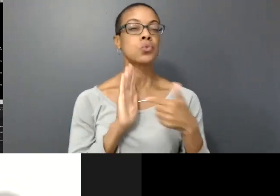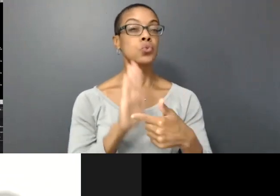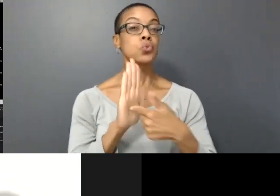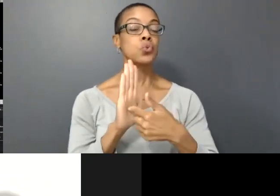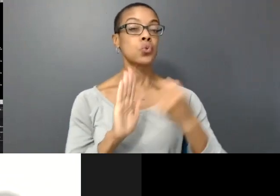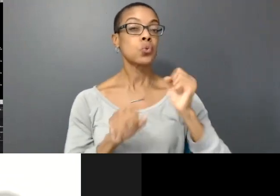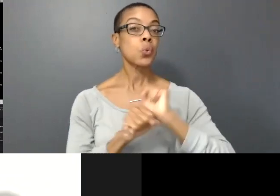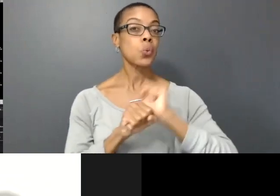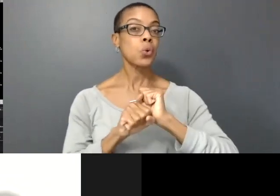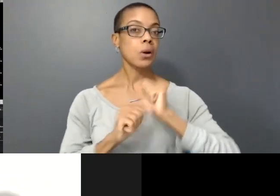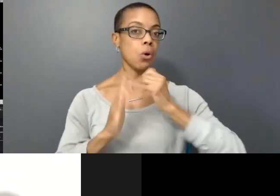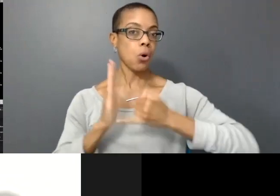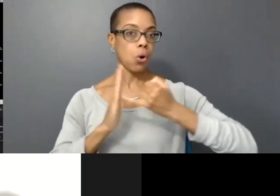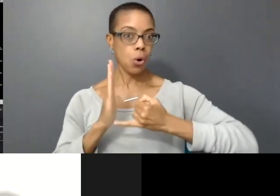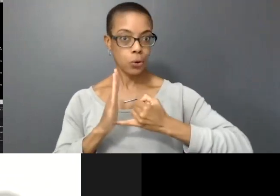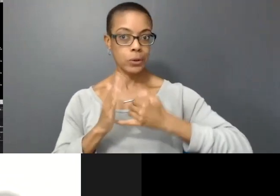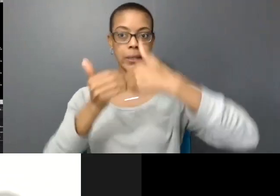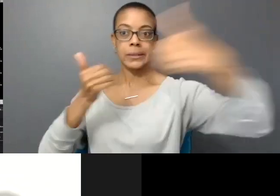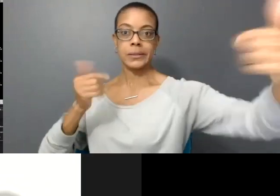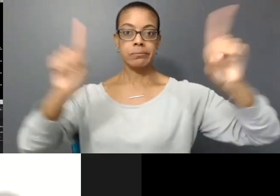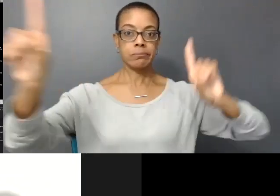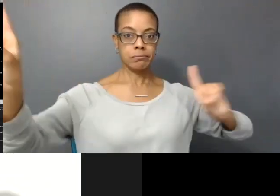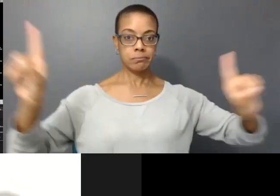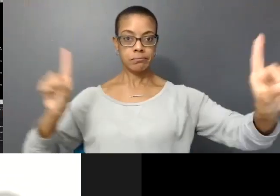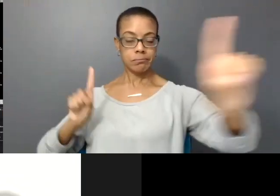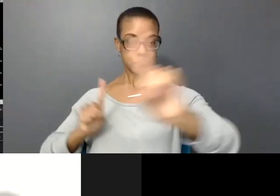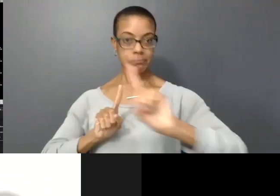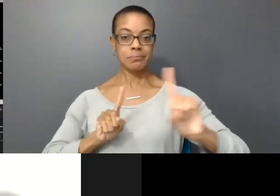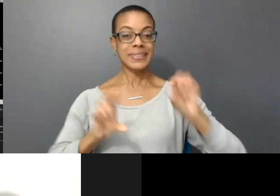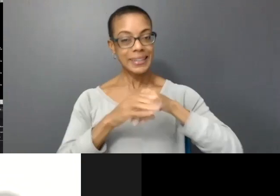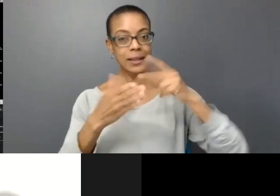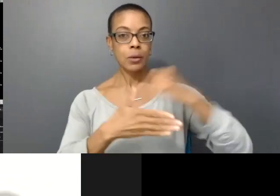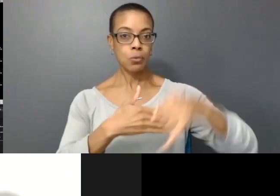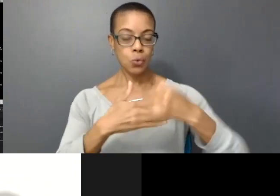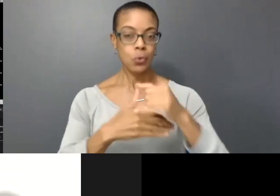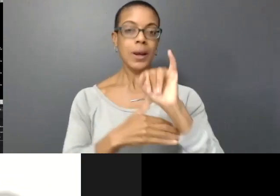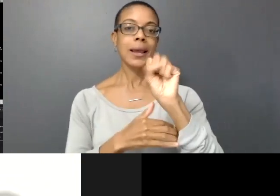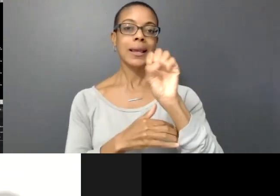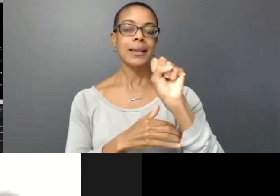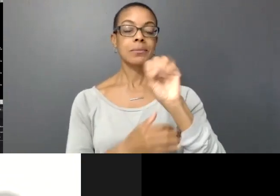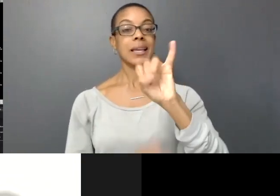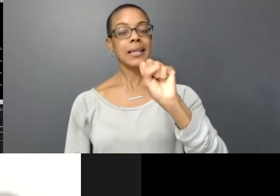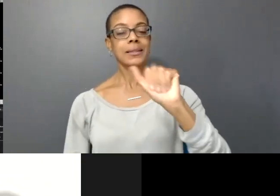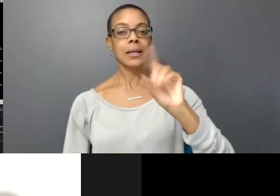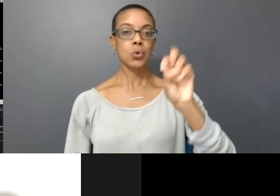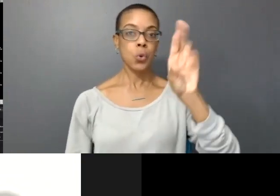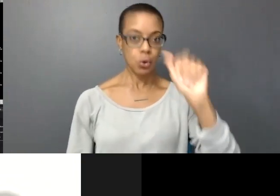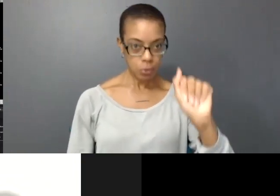online remotely and how I program in Isadora to integrate Zoom and Skype to do live video